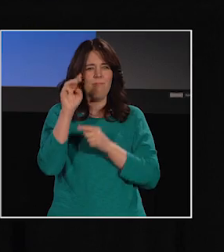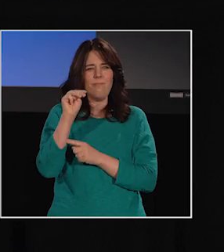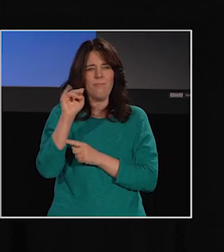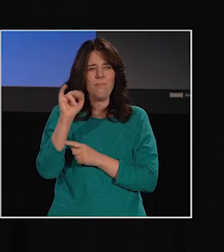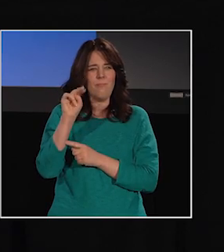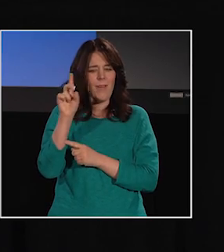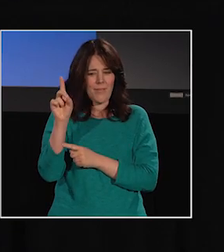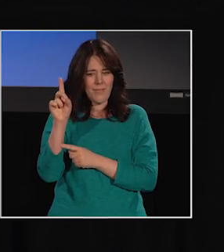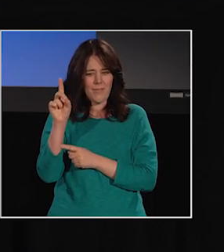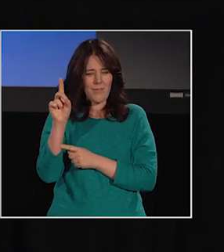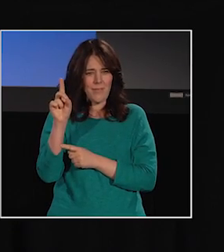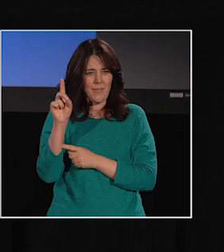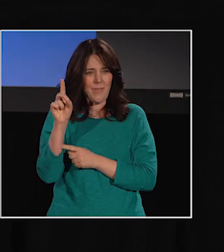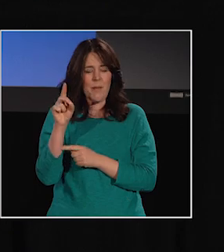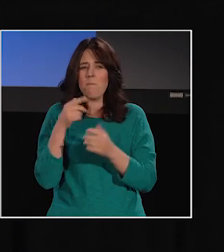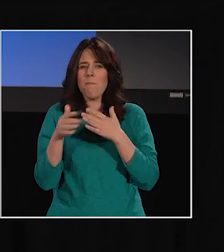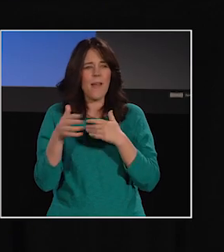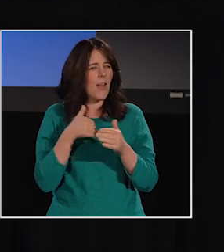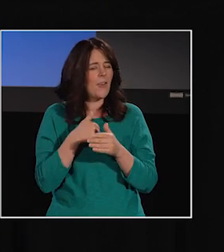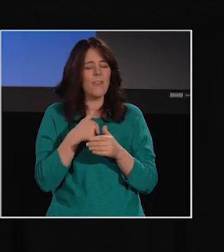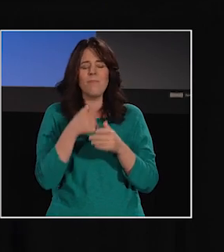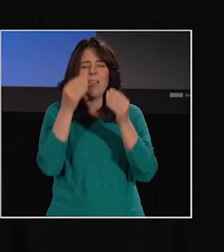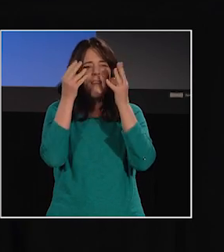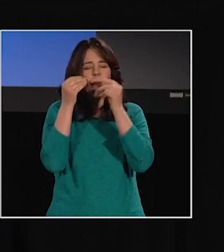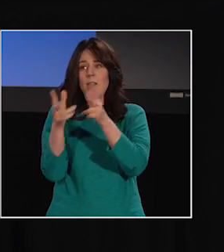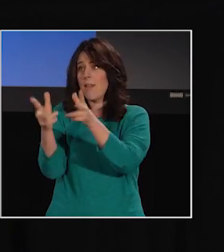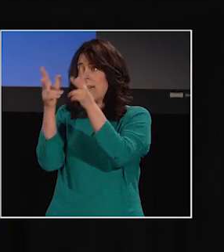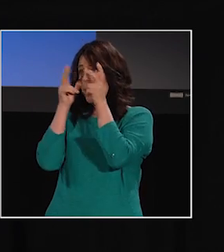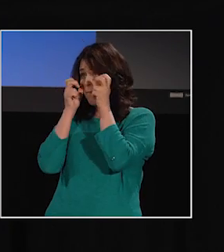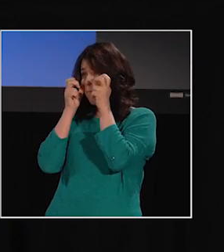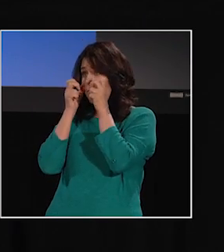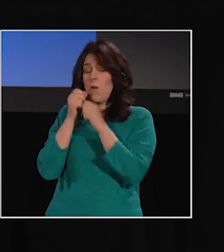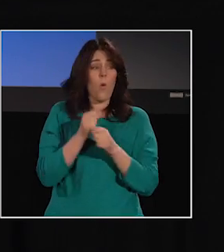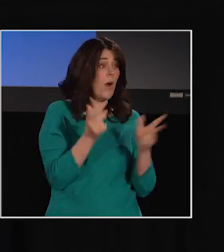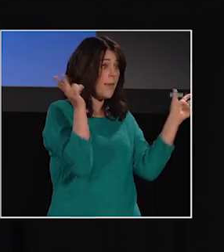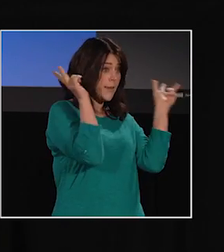Whether we perceive language through our eyes or our ears,